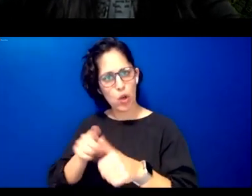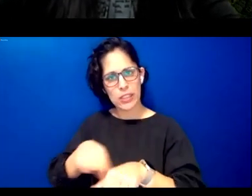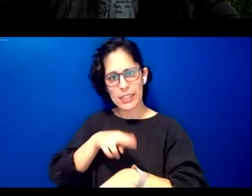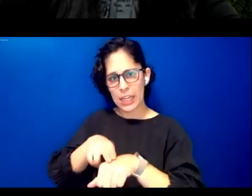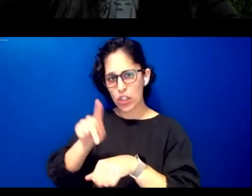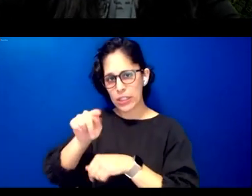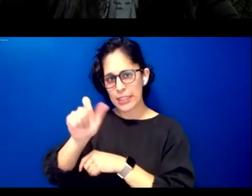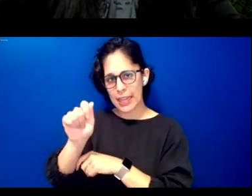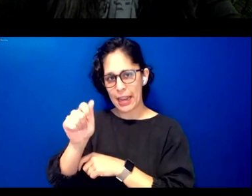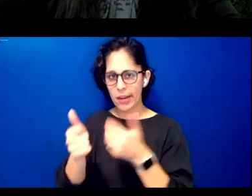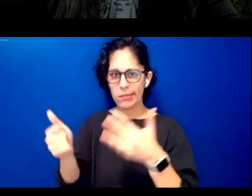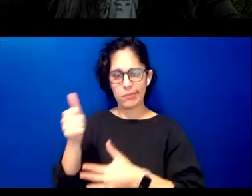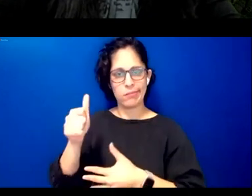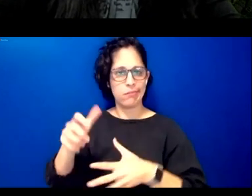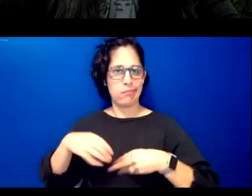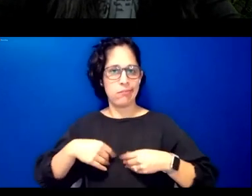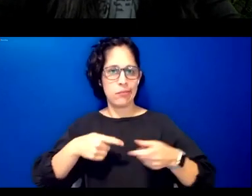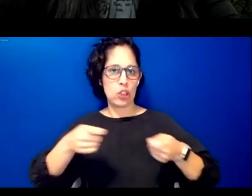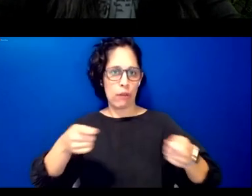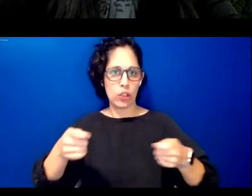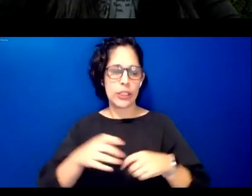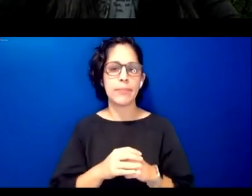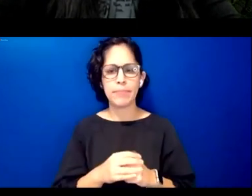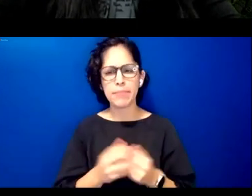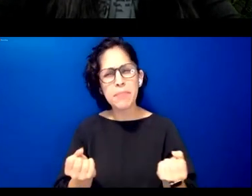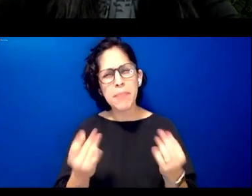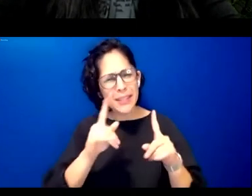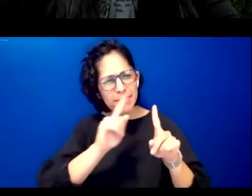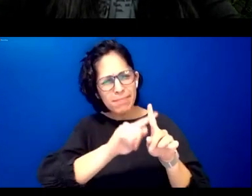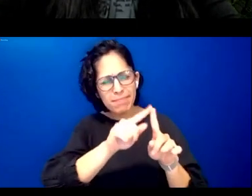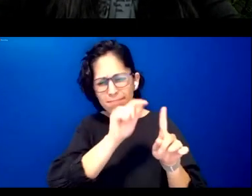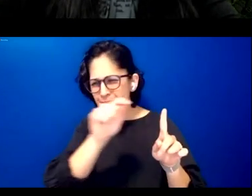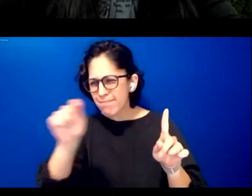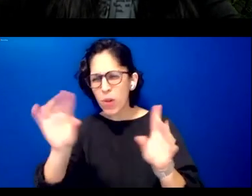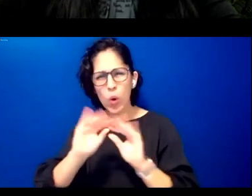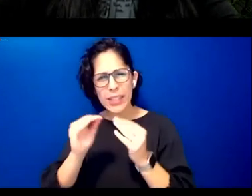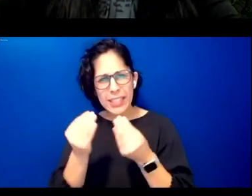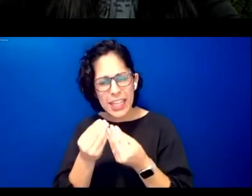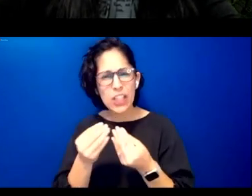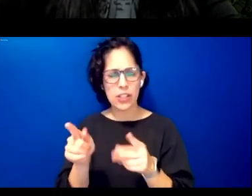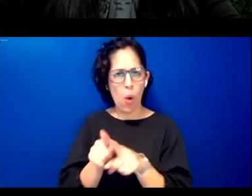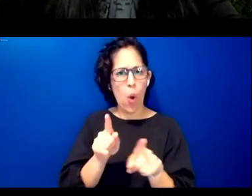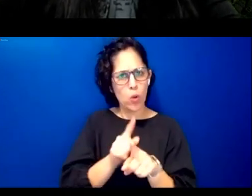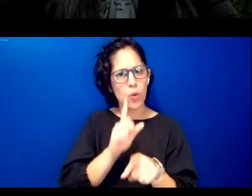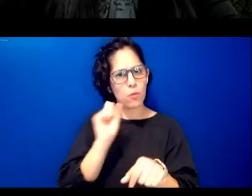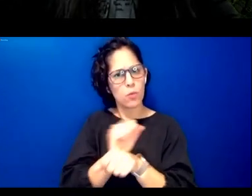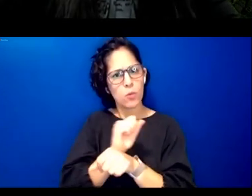a handful of other international organizations and networks that also assert indigenous people's